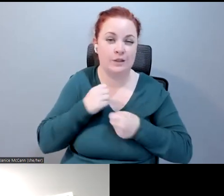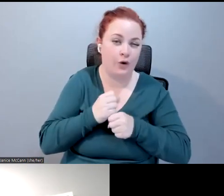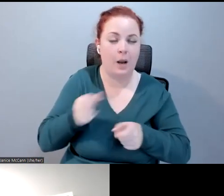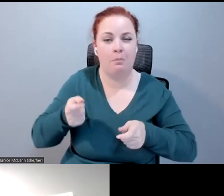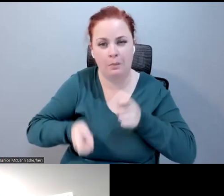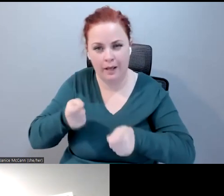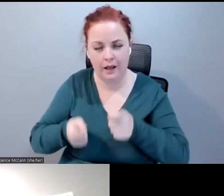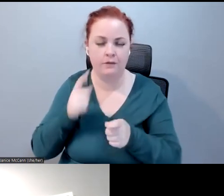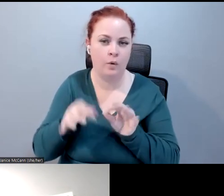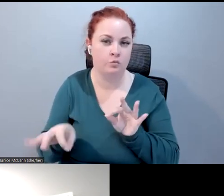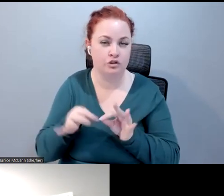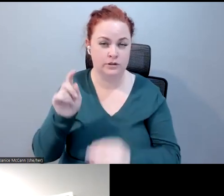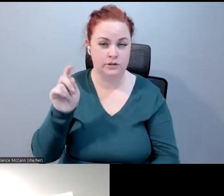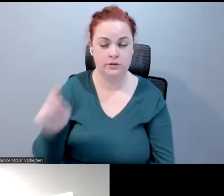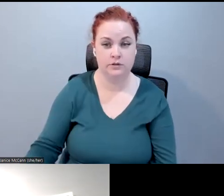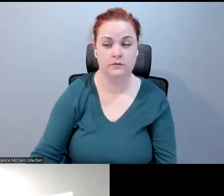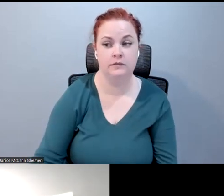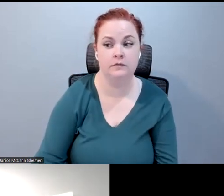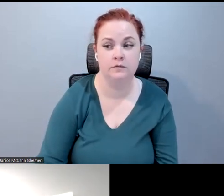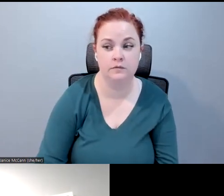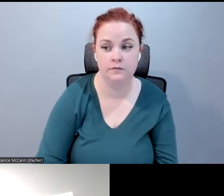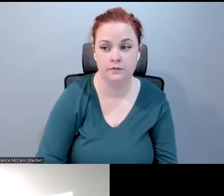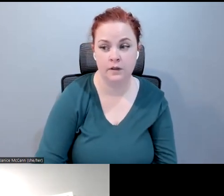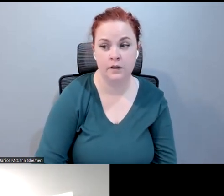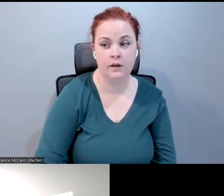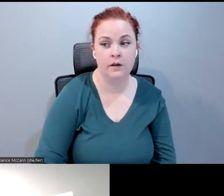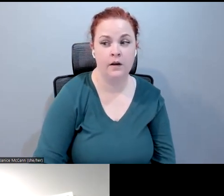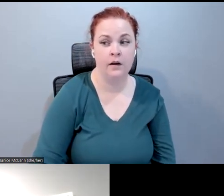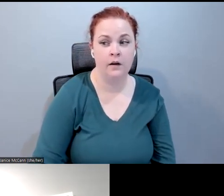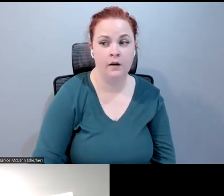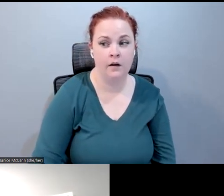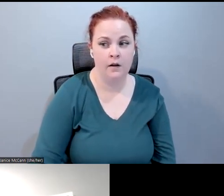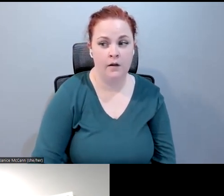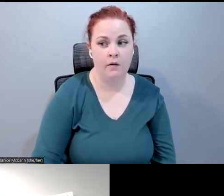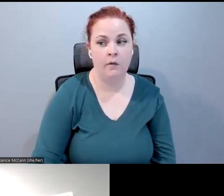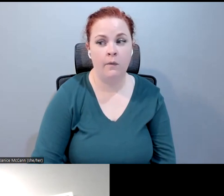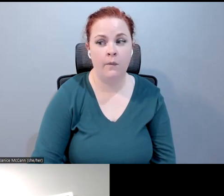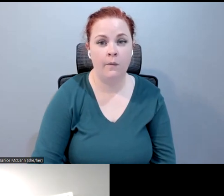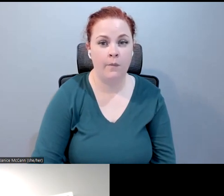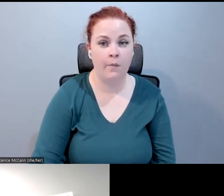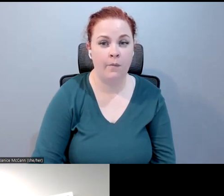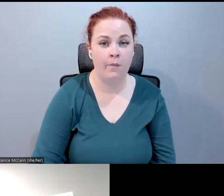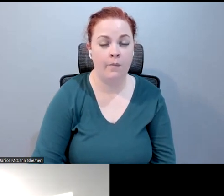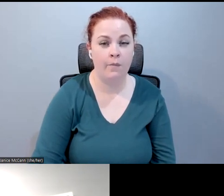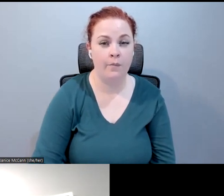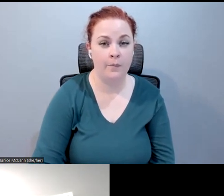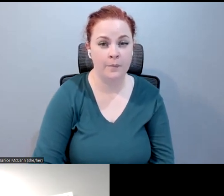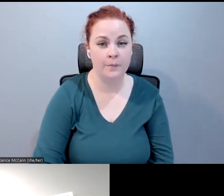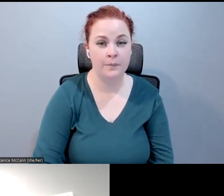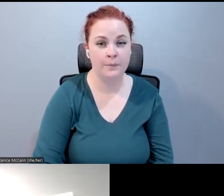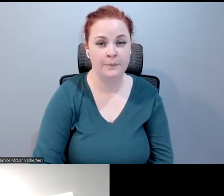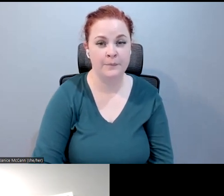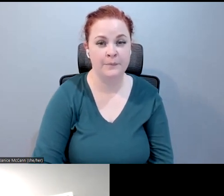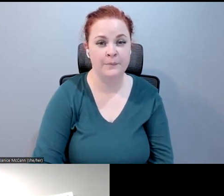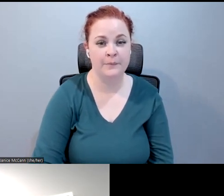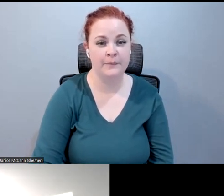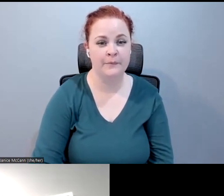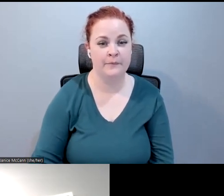captioning? >> Dylan: Great question. I